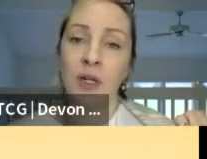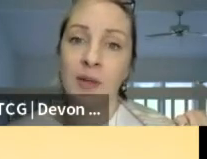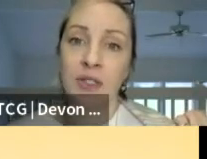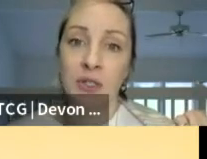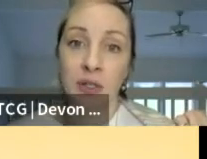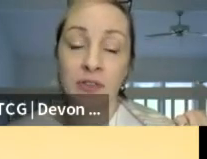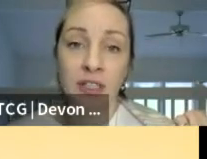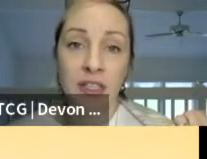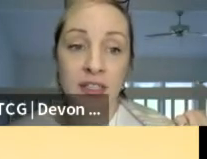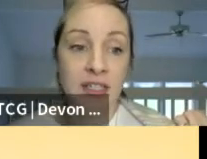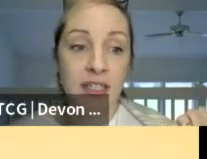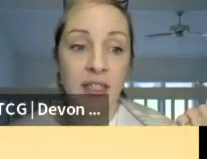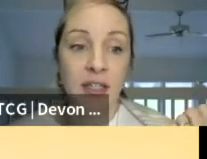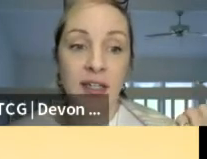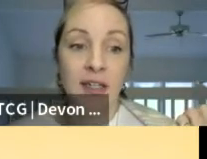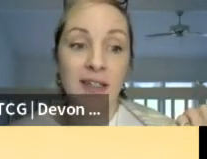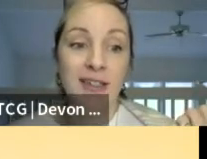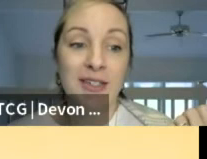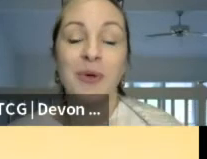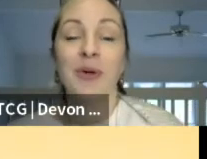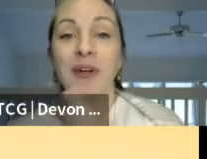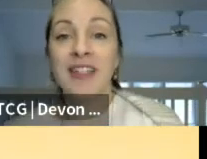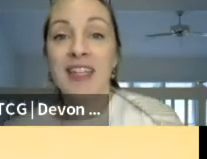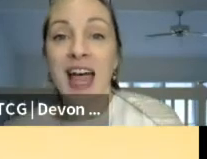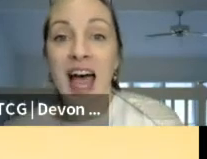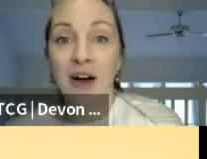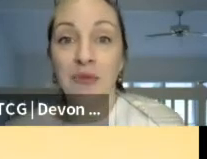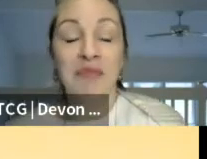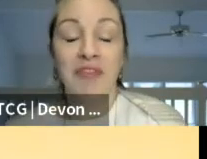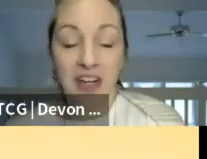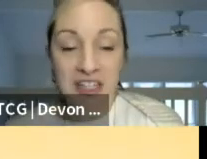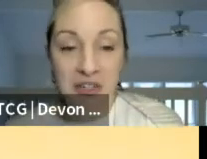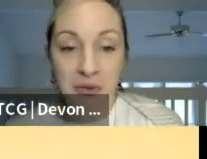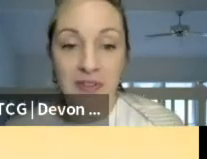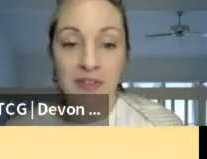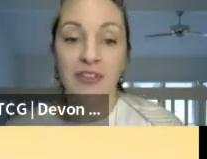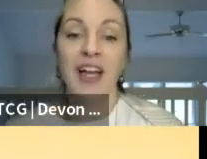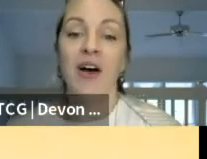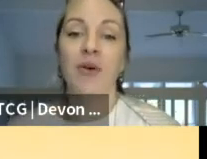and the work they've been doing for years. So we're going into the how very soon,